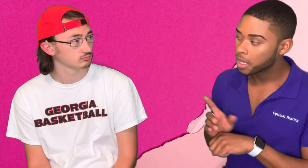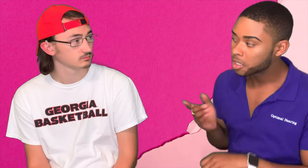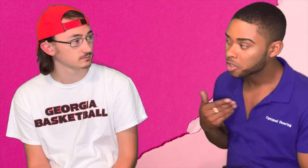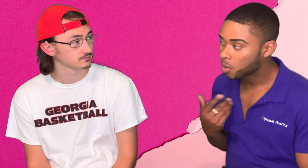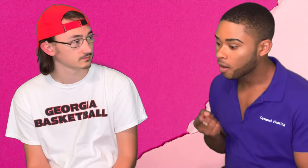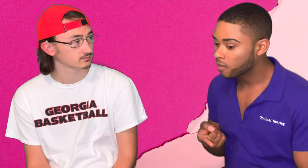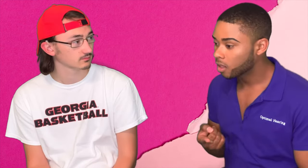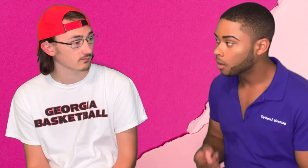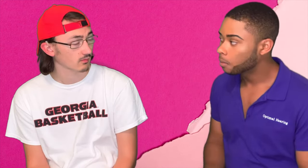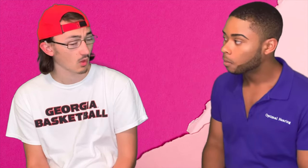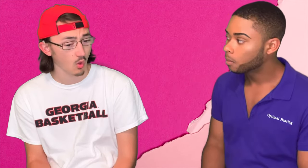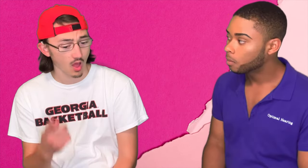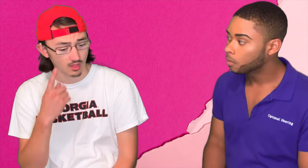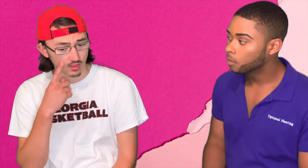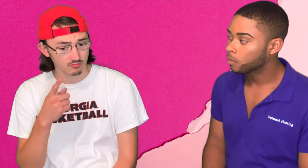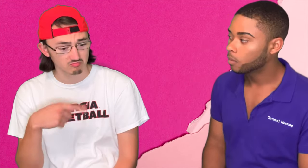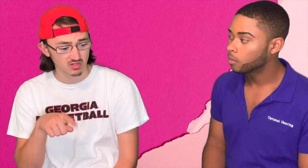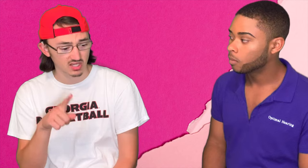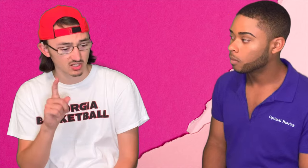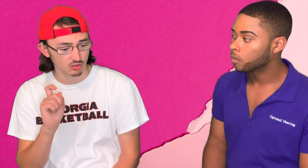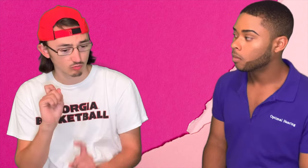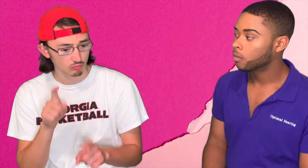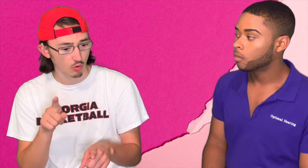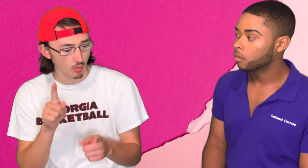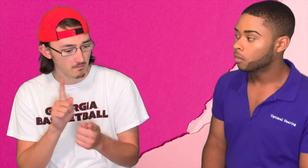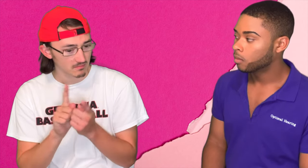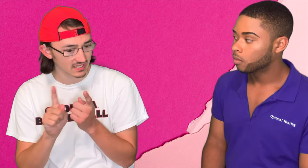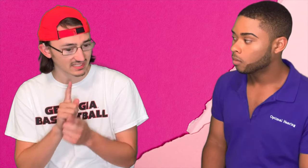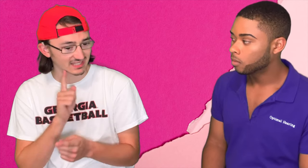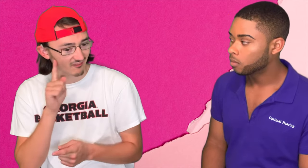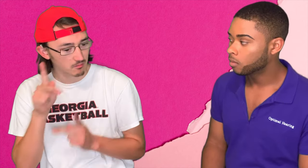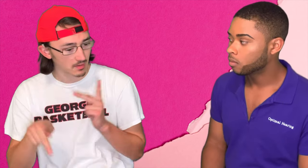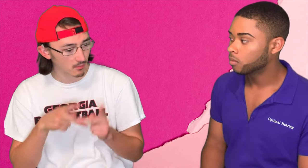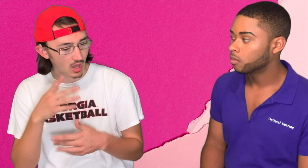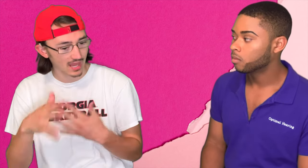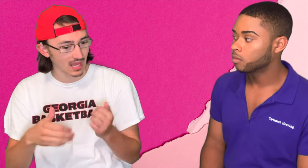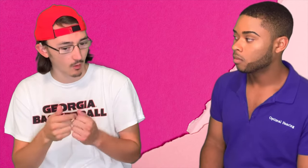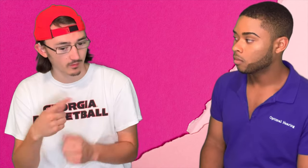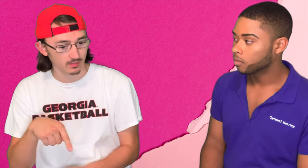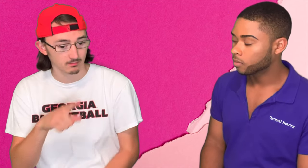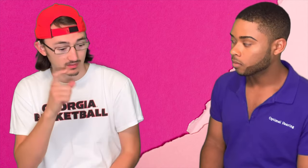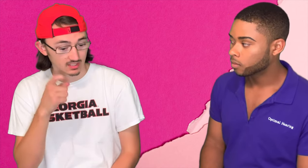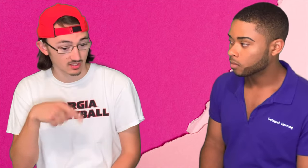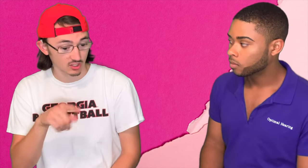Bryce: What if I see you have for new ASL students? Luke: I think should go meet Deaf people, hang out with them,